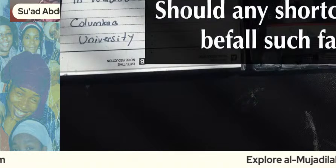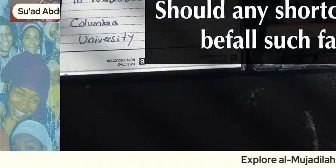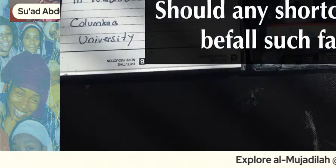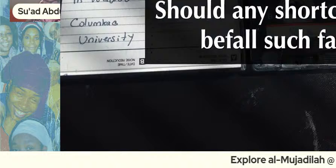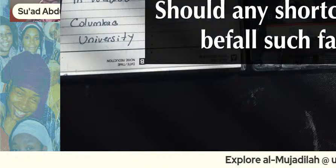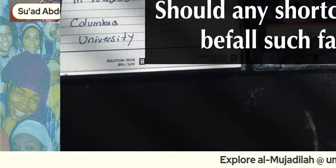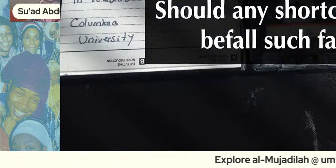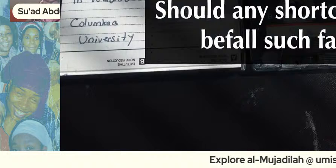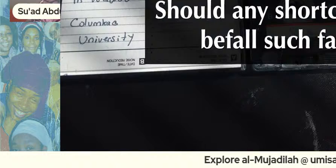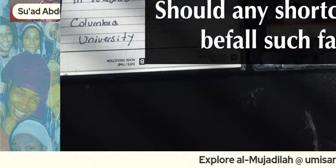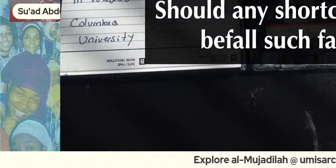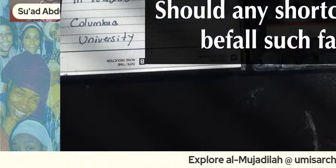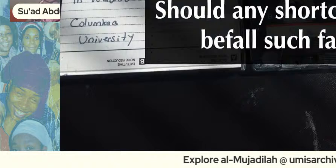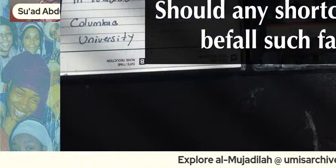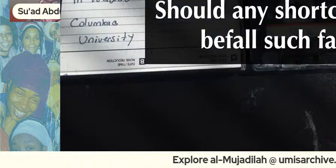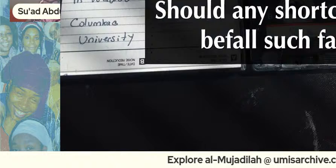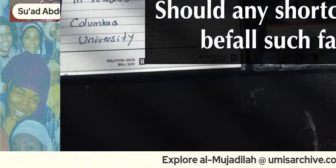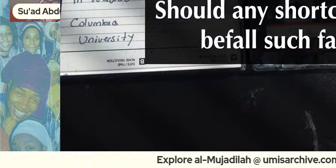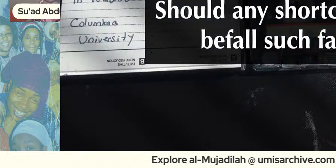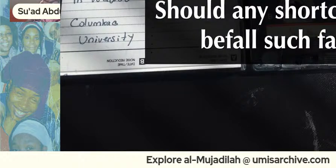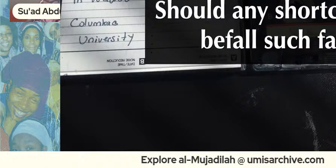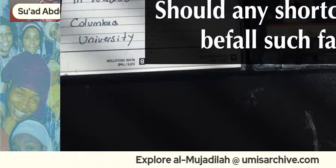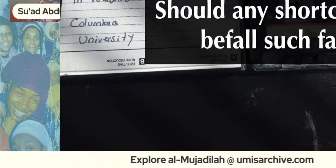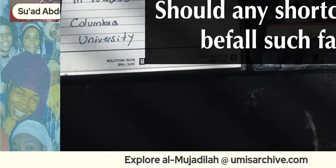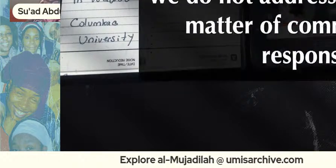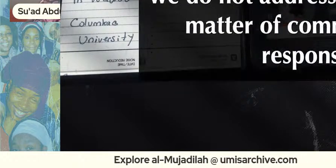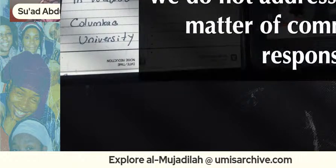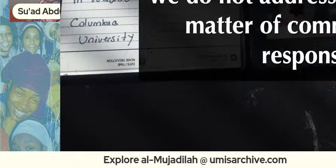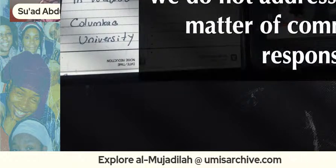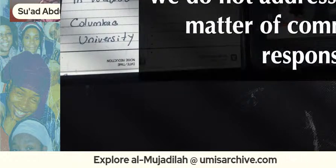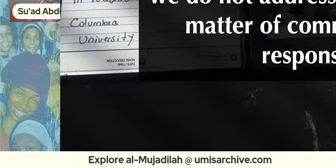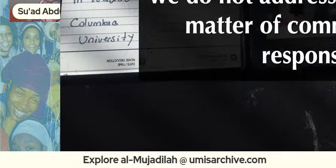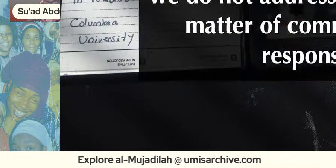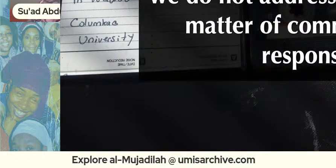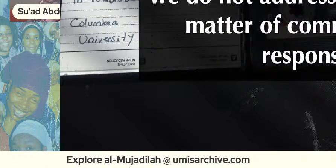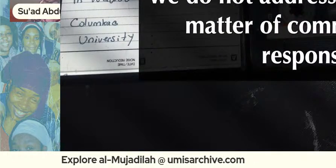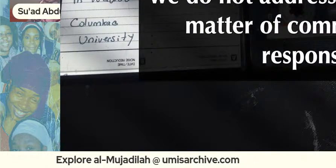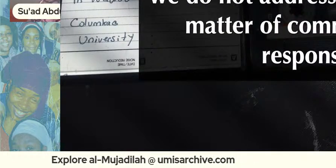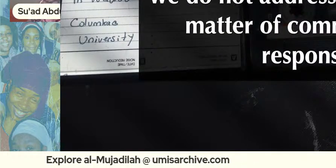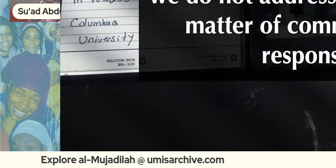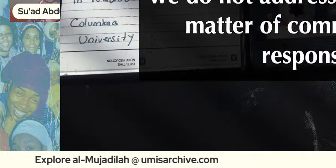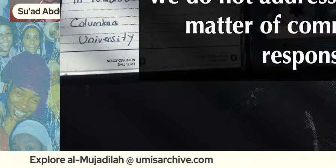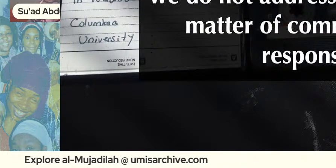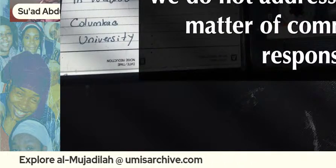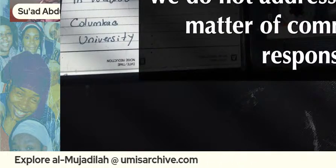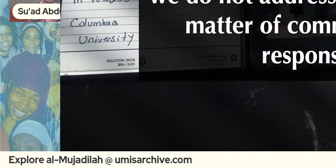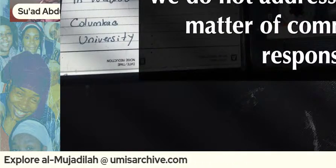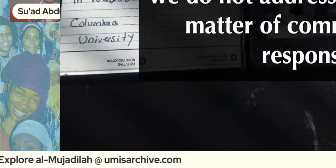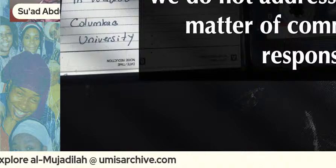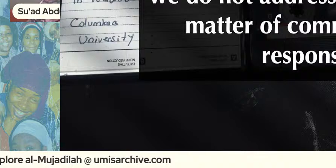any shortcomings for fall such families we do not address it as a matter of community responsibility